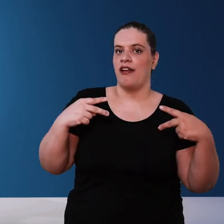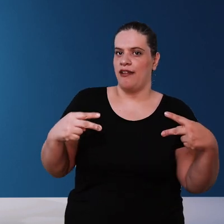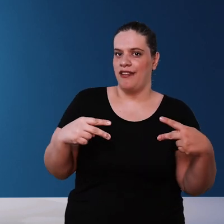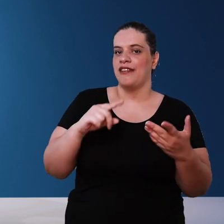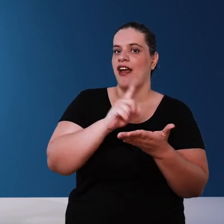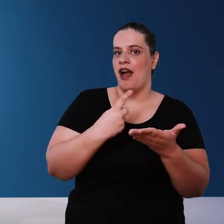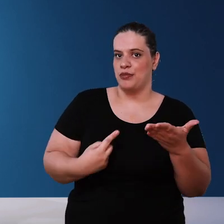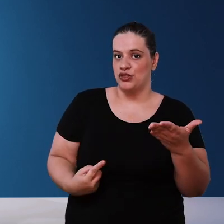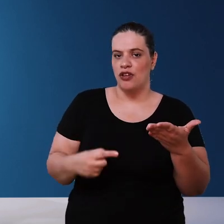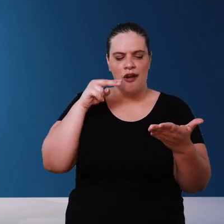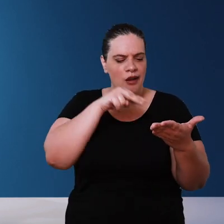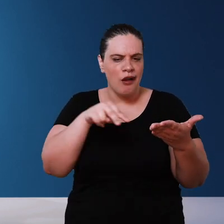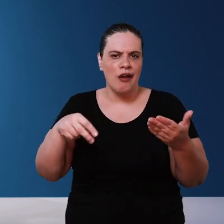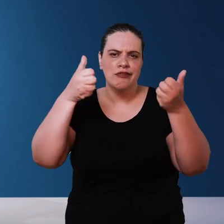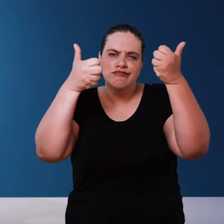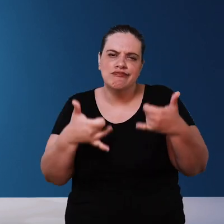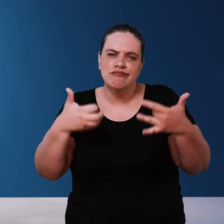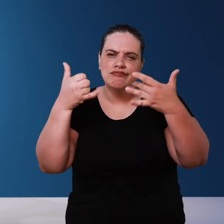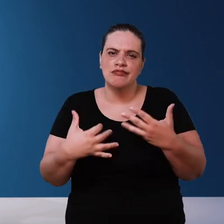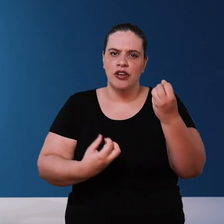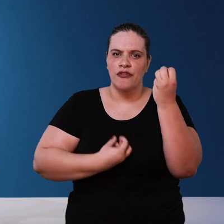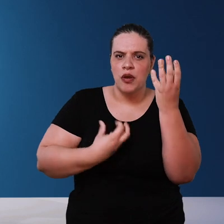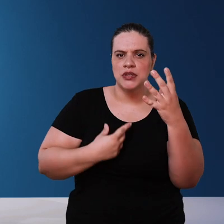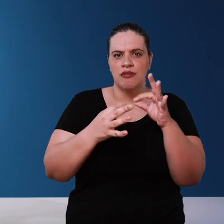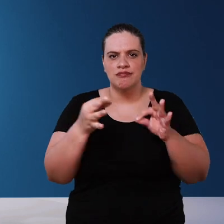handout Where you will find more information actions on